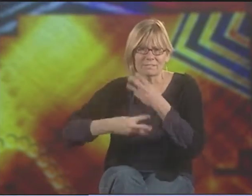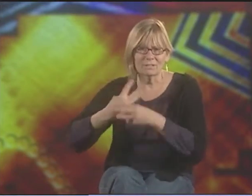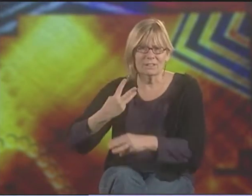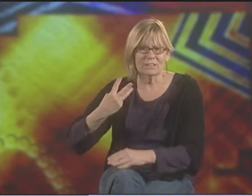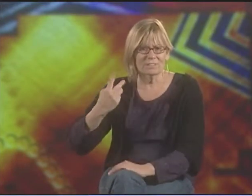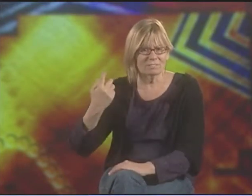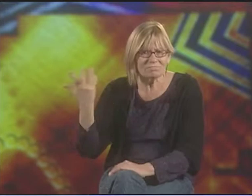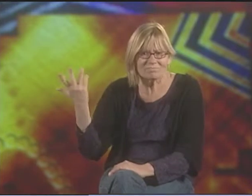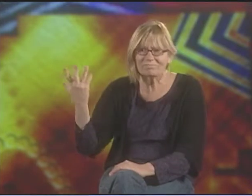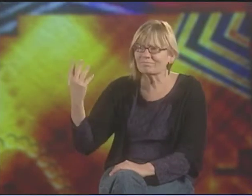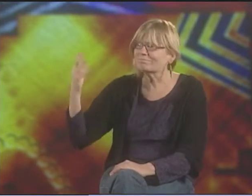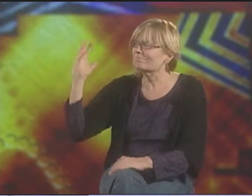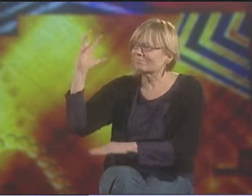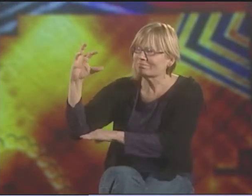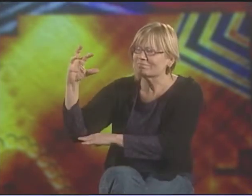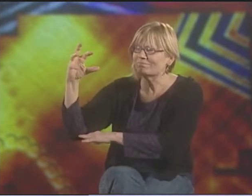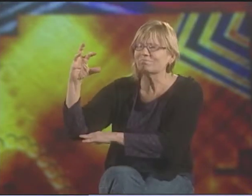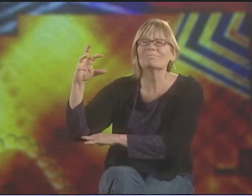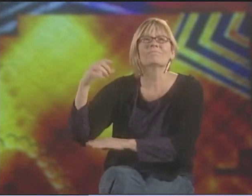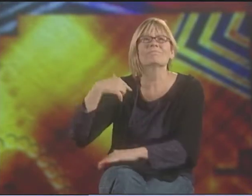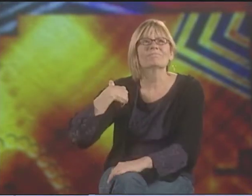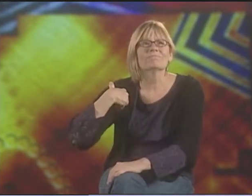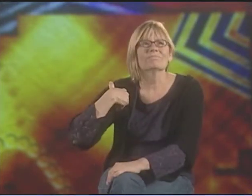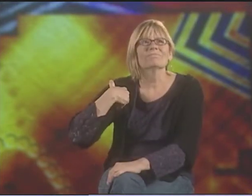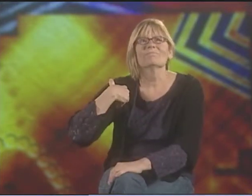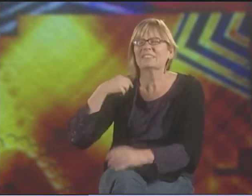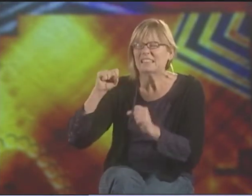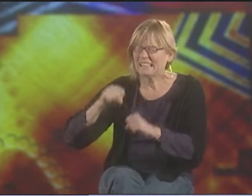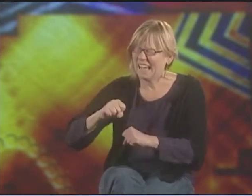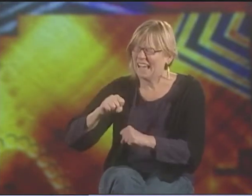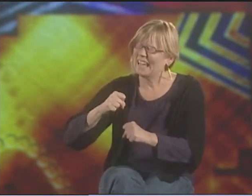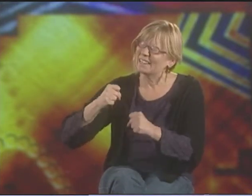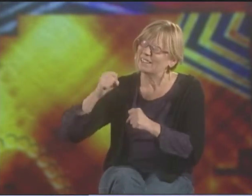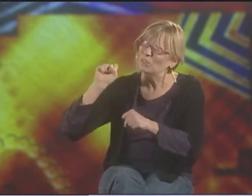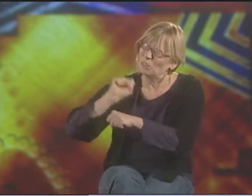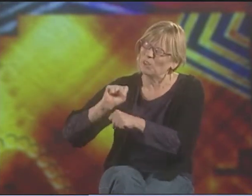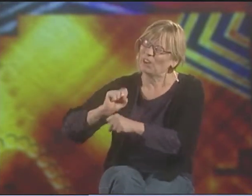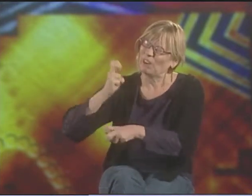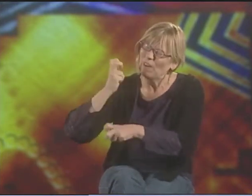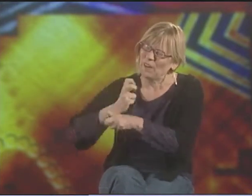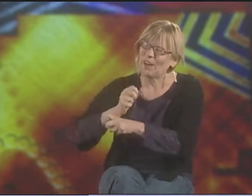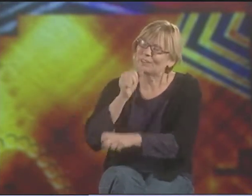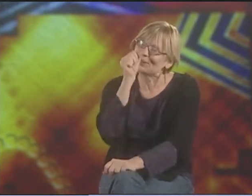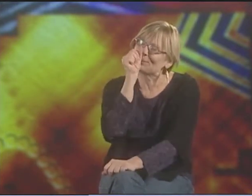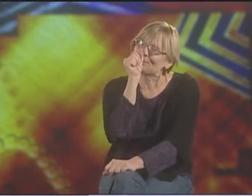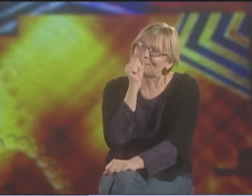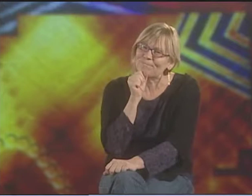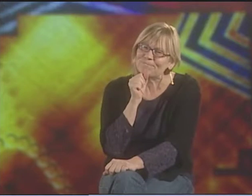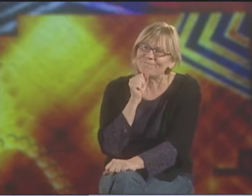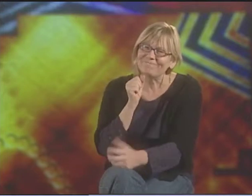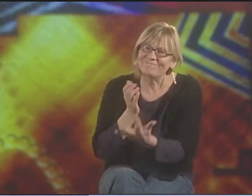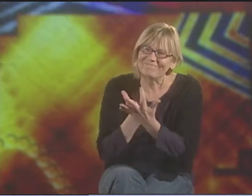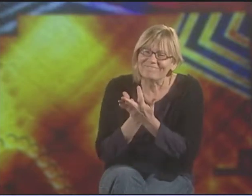OF SOMEBODY IN THE HEARING WORLD WHO JUST HAS TO TAKE IT AND TAKE IT. HAVE TO WORK SO HARD JUST TO SURVIVE